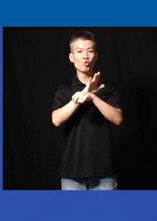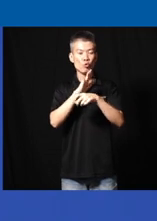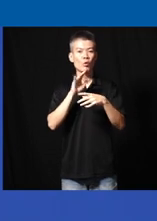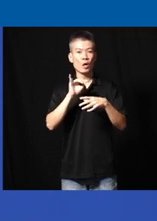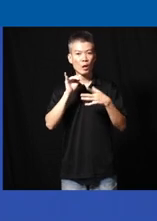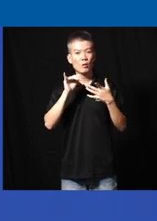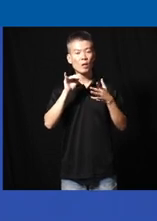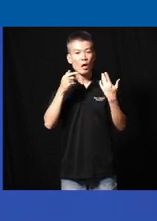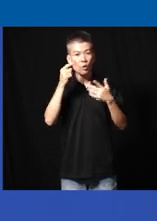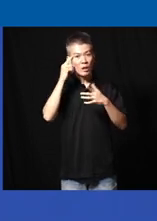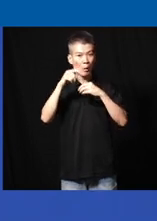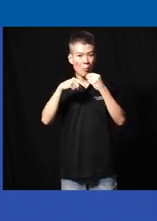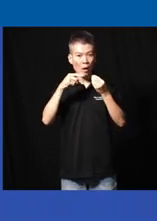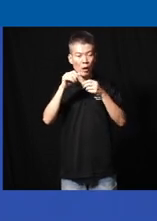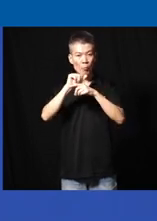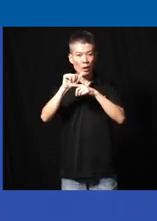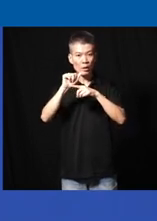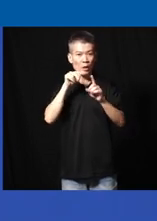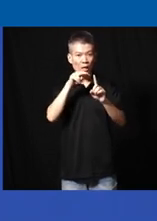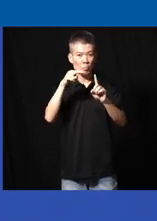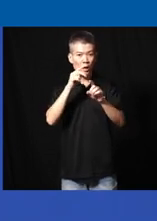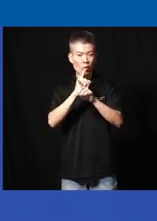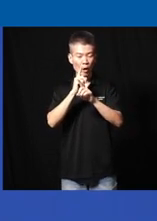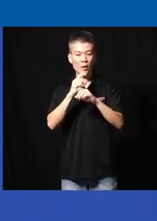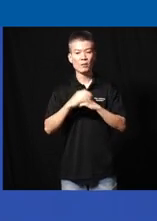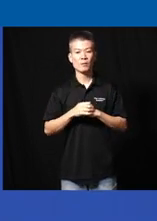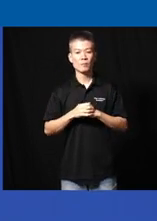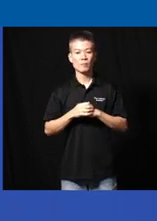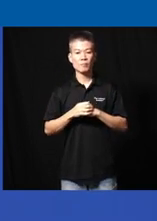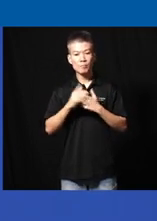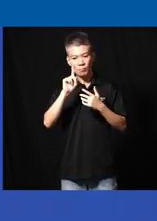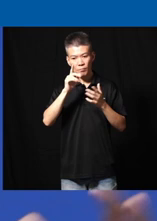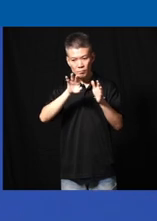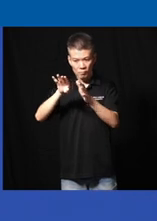and how do you think of the Practical aspect right so there's a on one side you want to support Blue